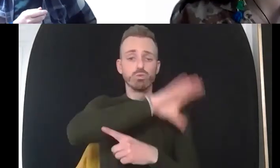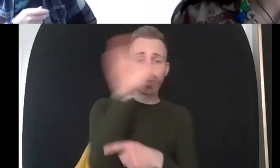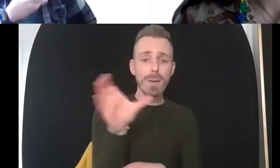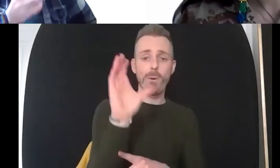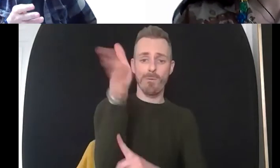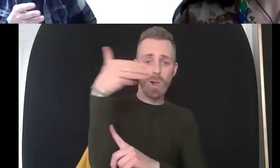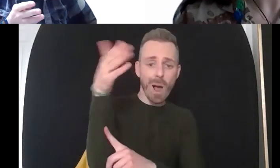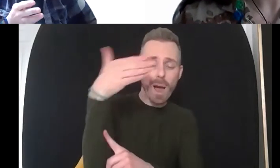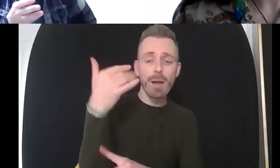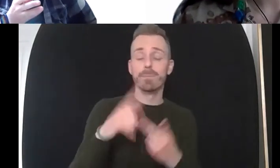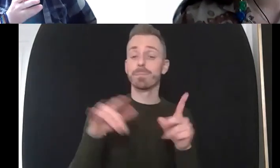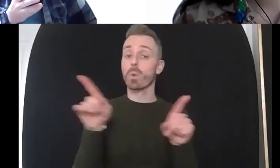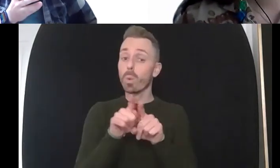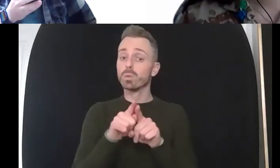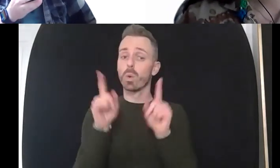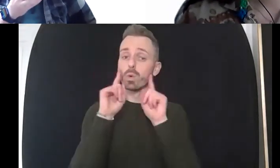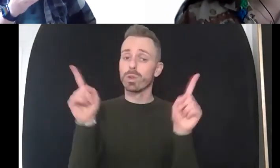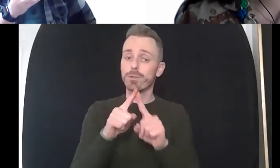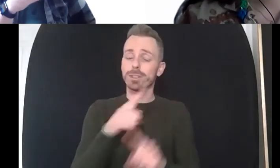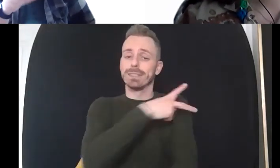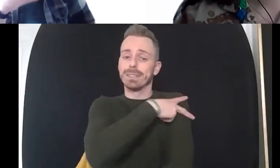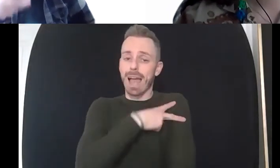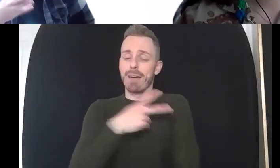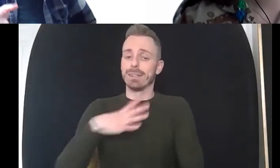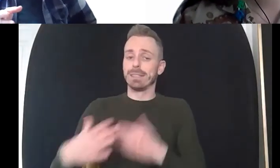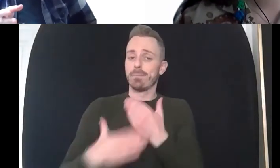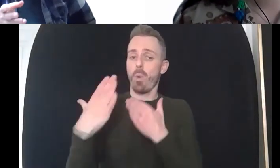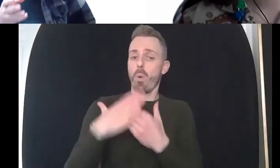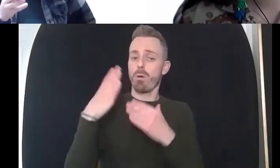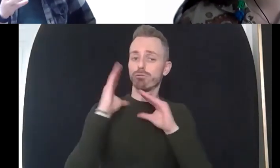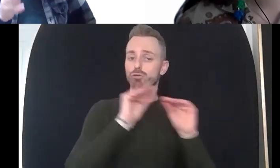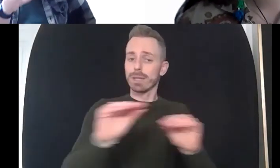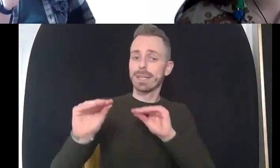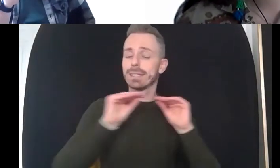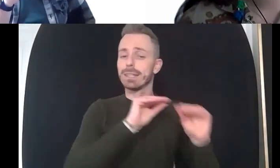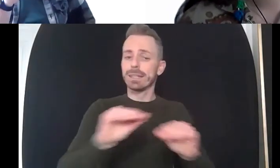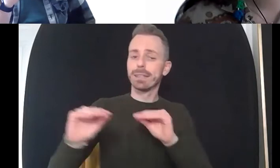and understand um or that they have there's a representation of people from uh from the